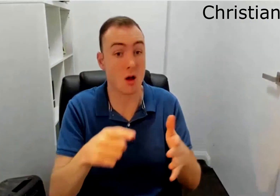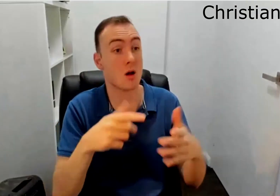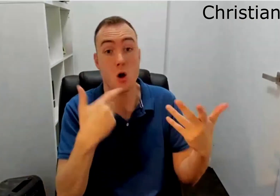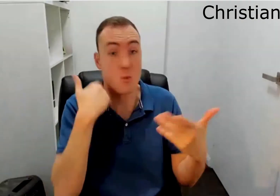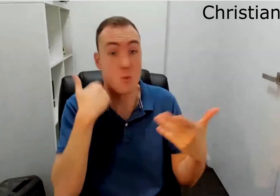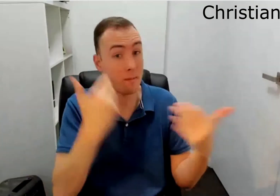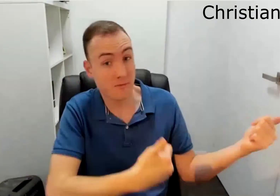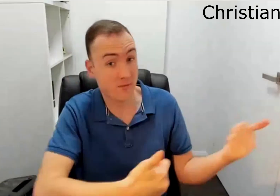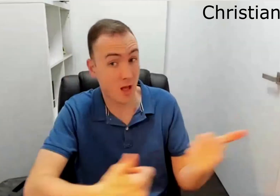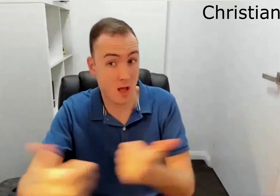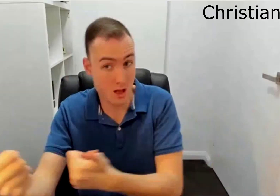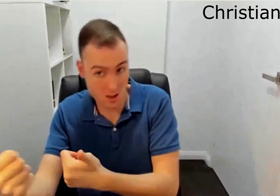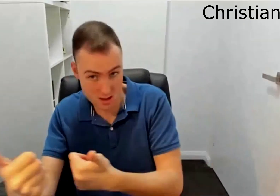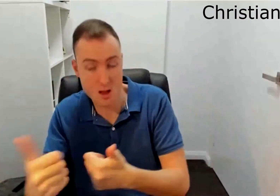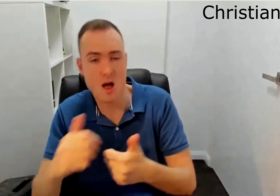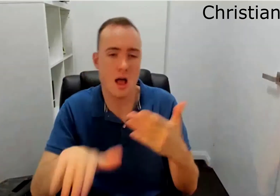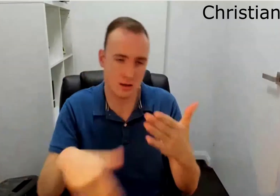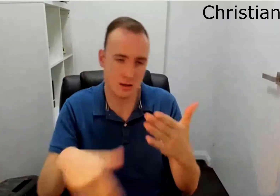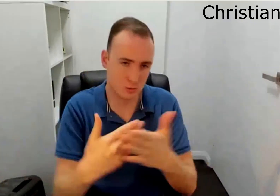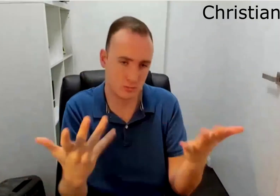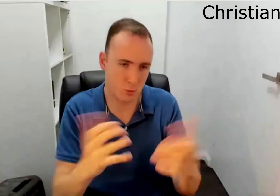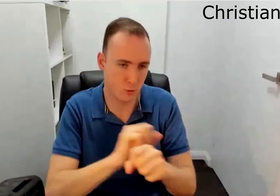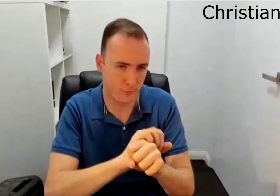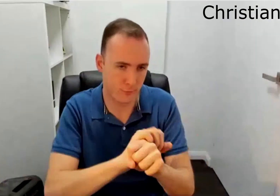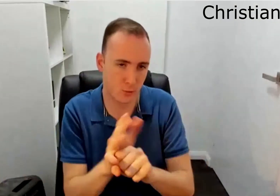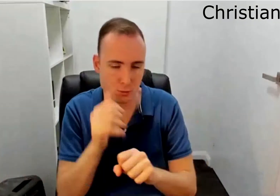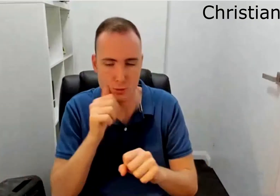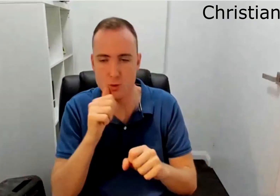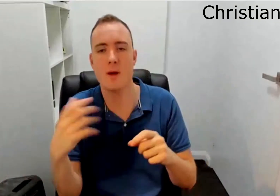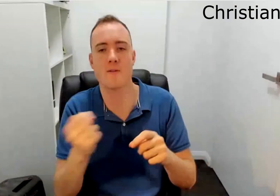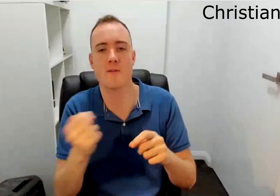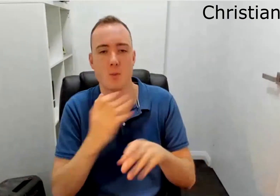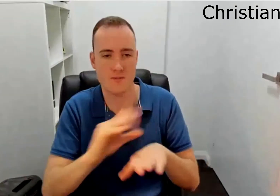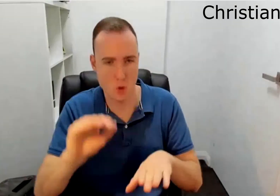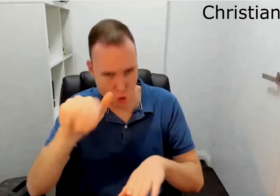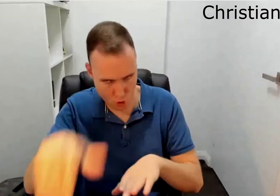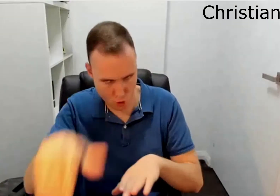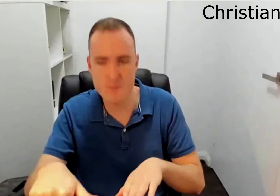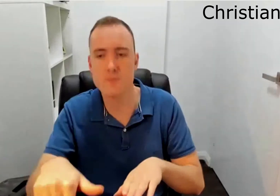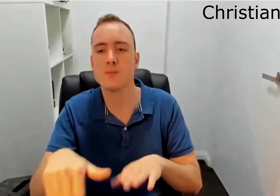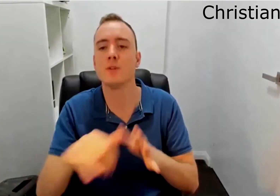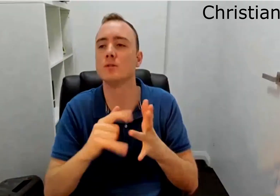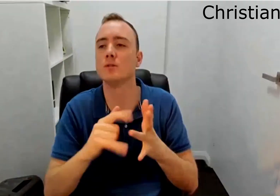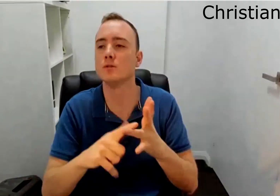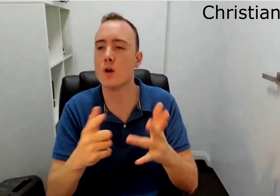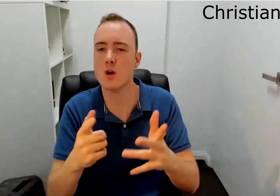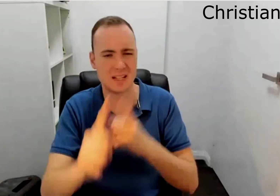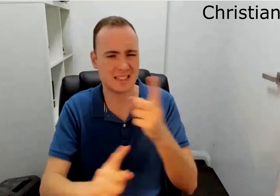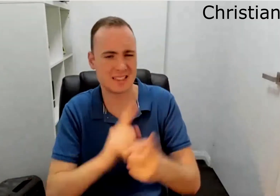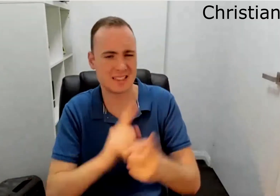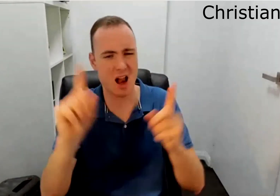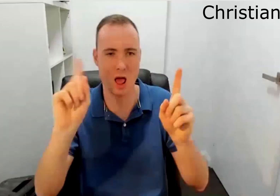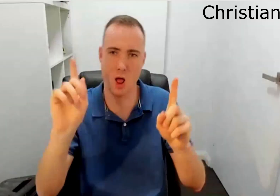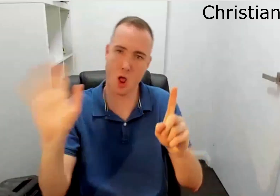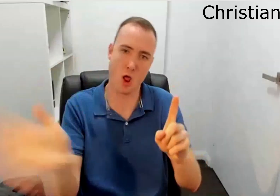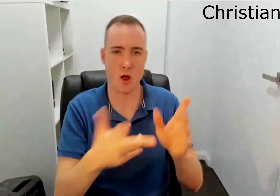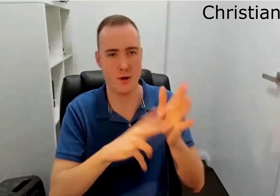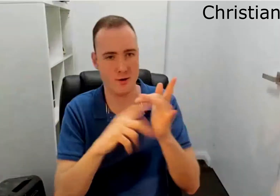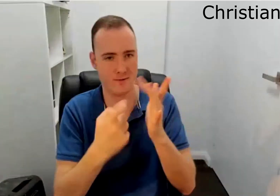I have access to interpreters like I do now and that usually works well And then covet happened as we all know and we start working from home